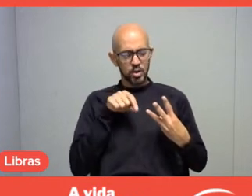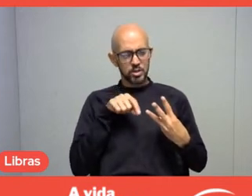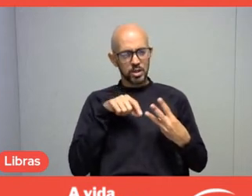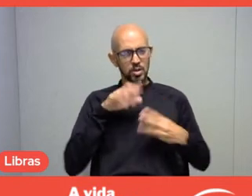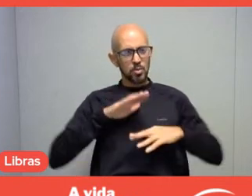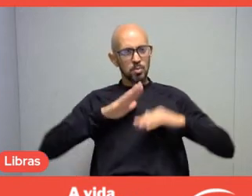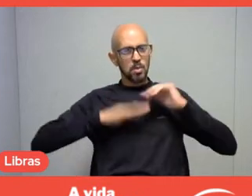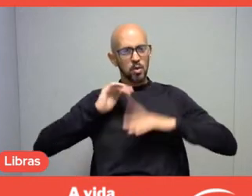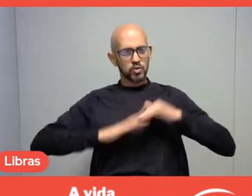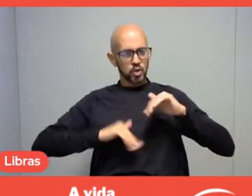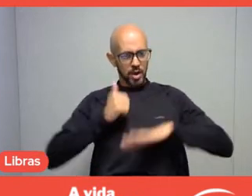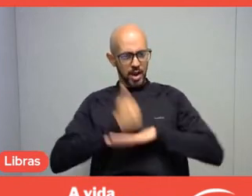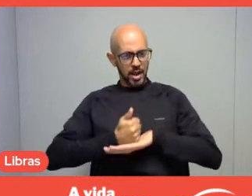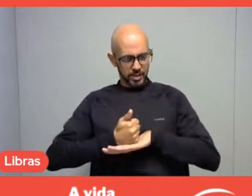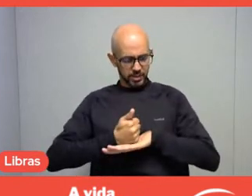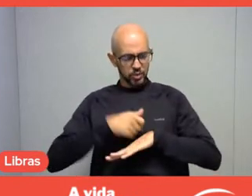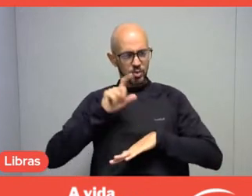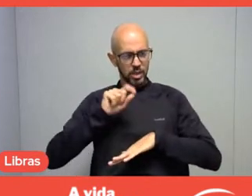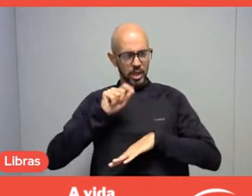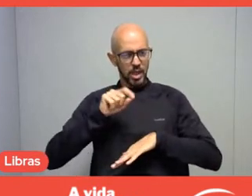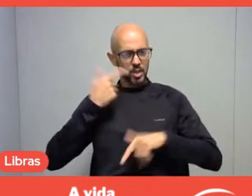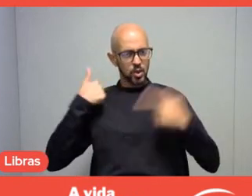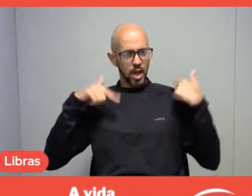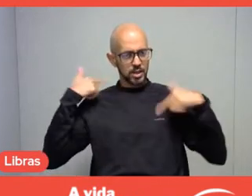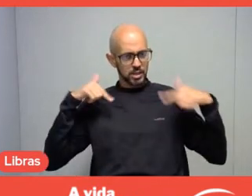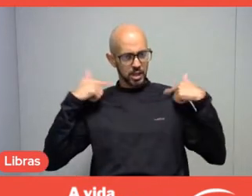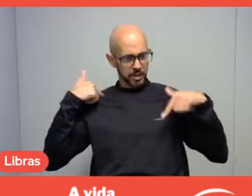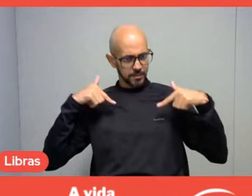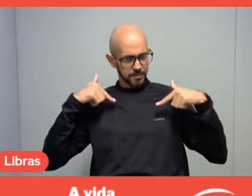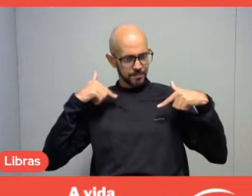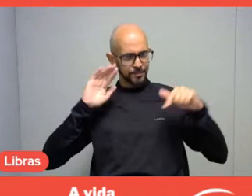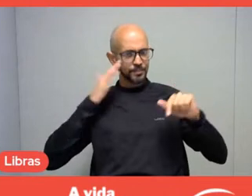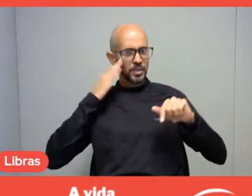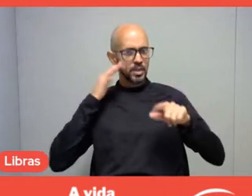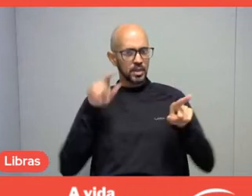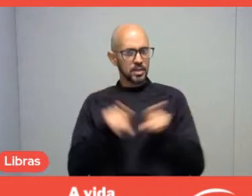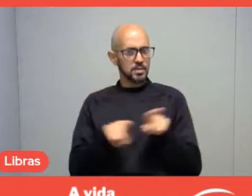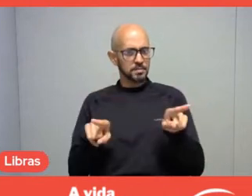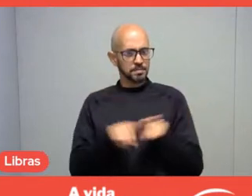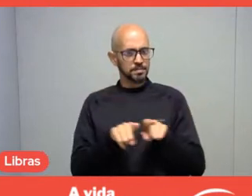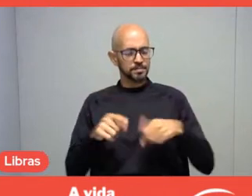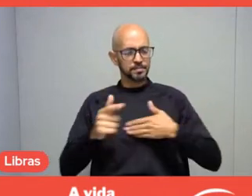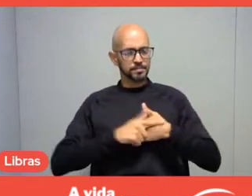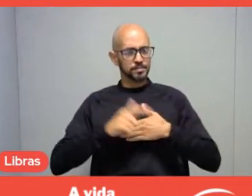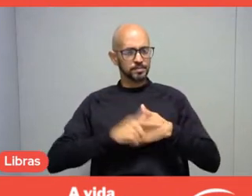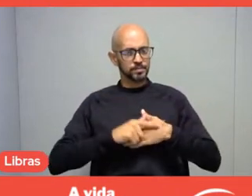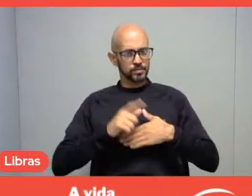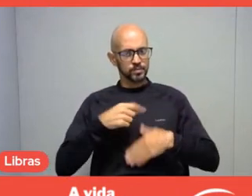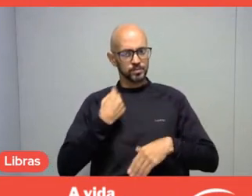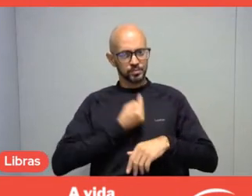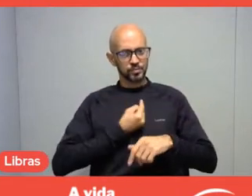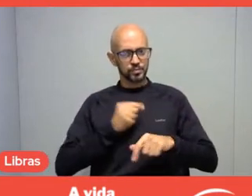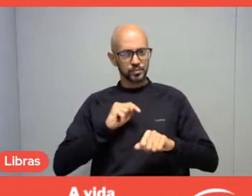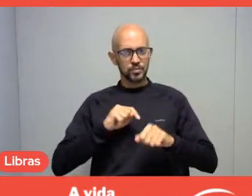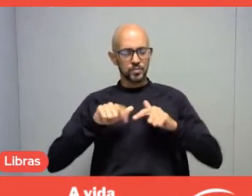having the understanding that one of our roles, in our professional activity,